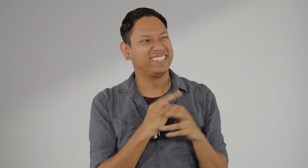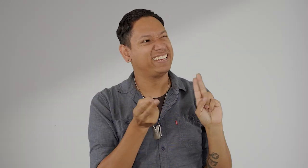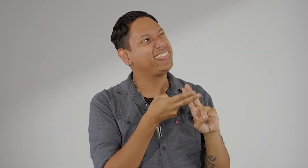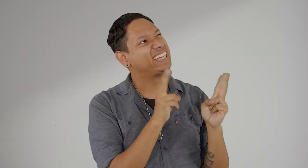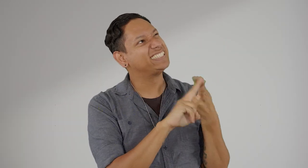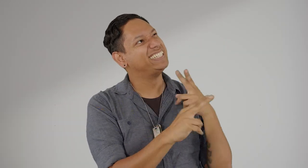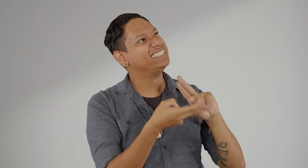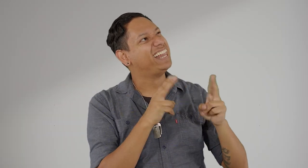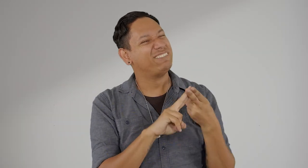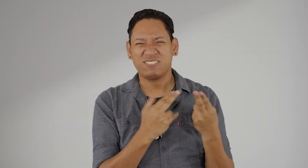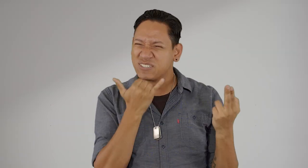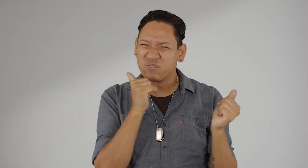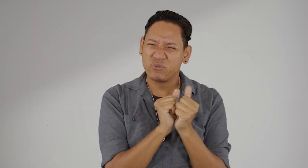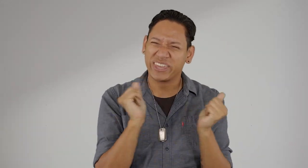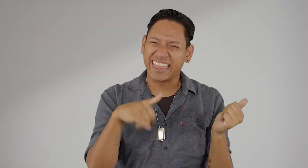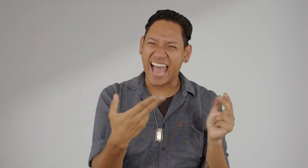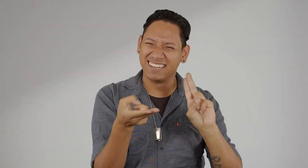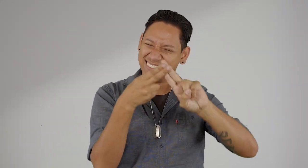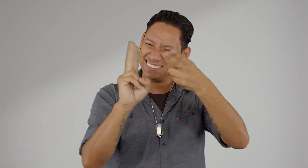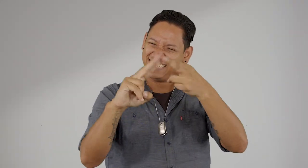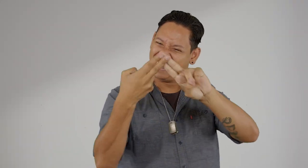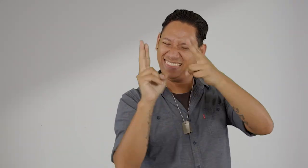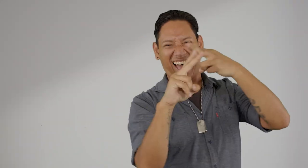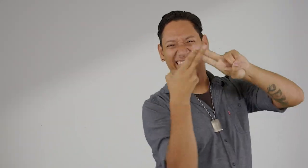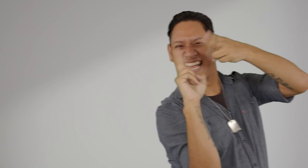CLOSET I mean what’s wrong with that? CLOSET